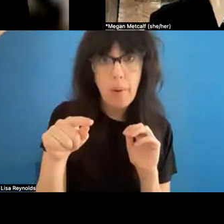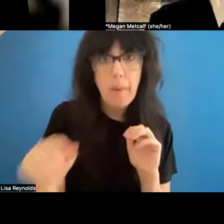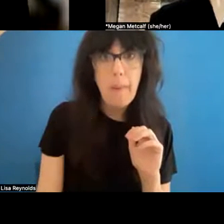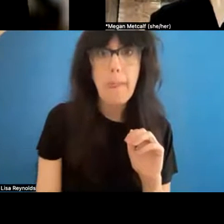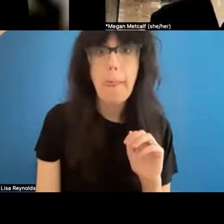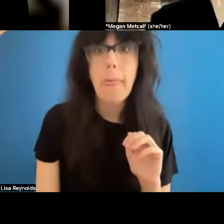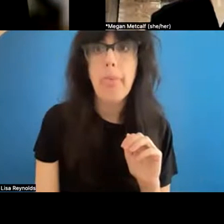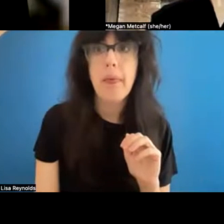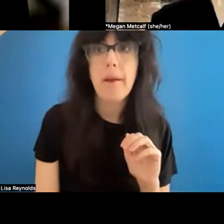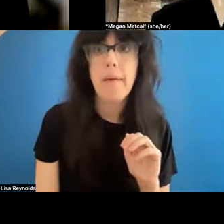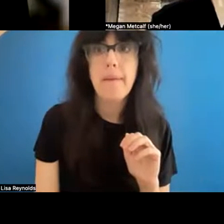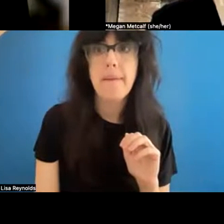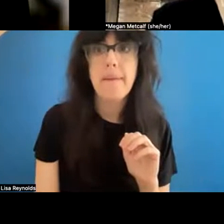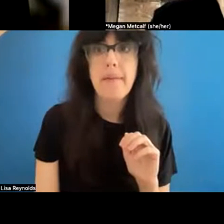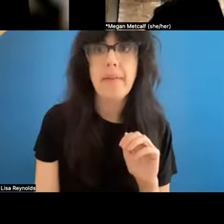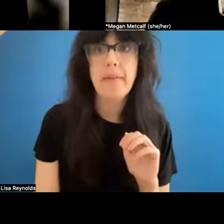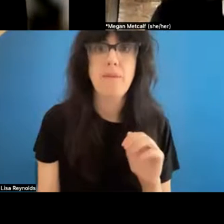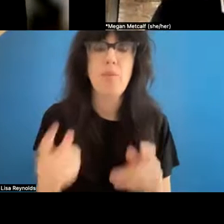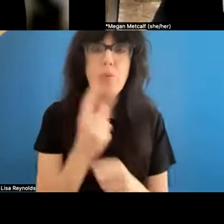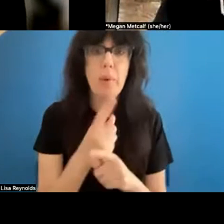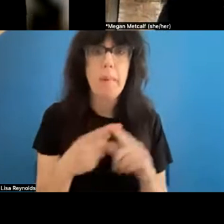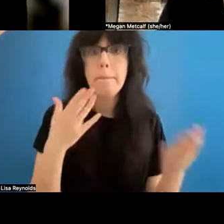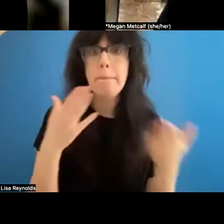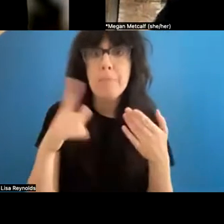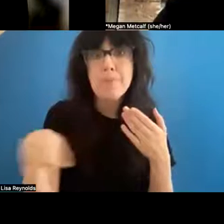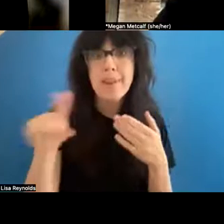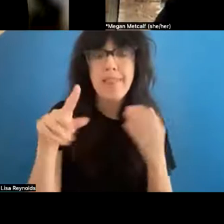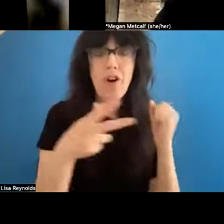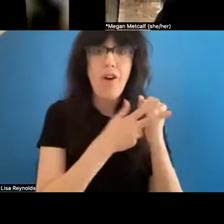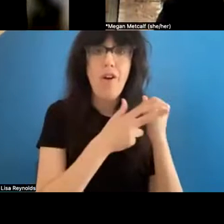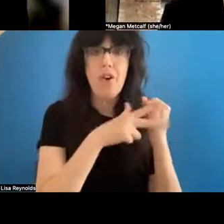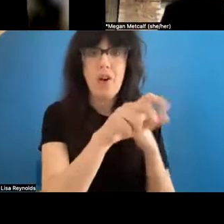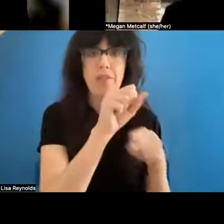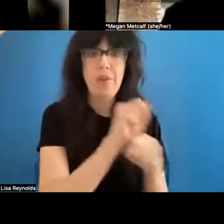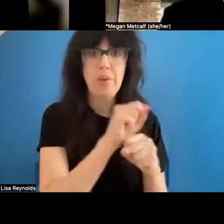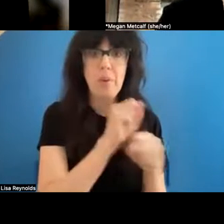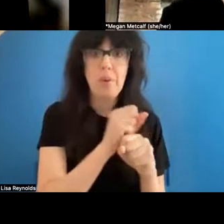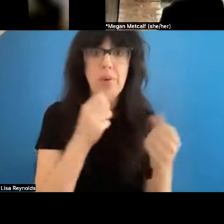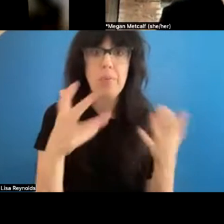archiving your work! They actually videotaped her performance